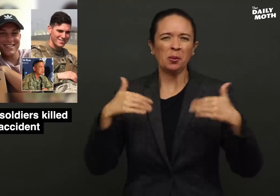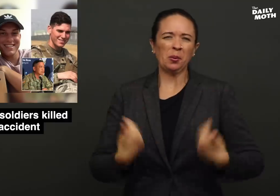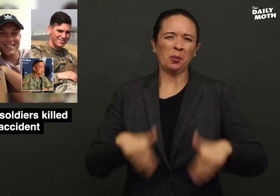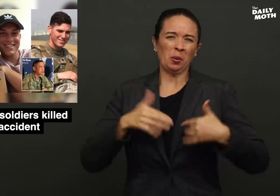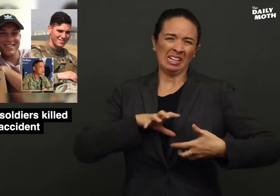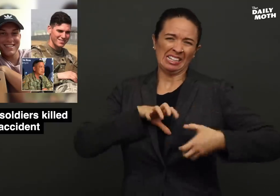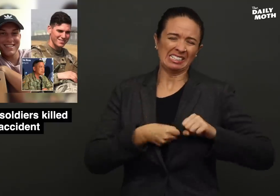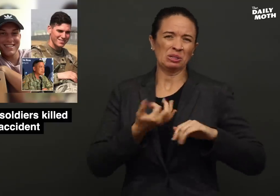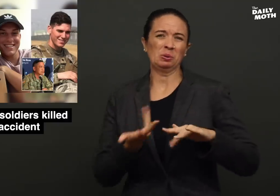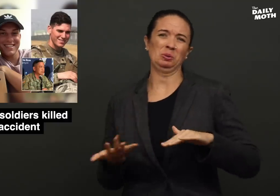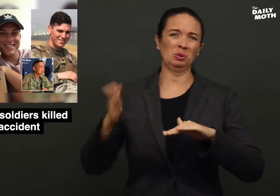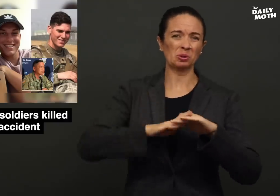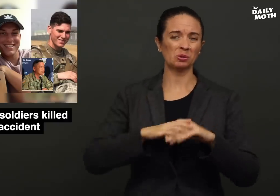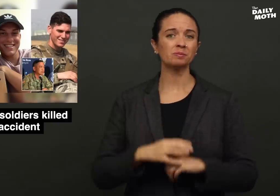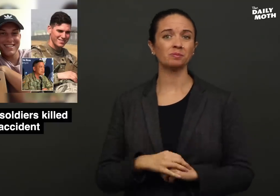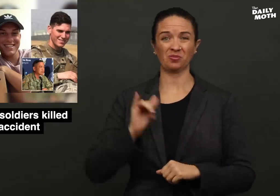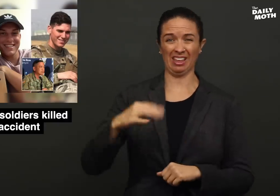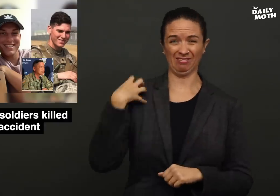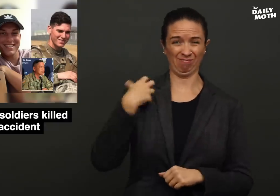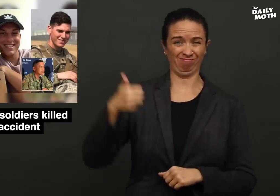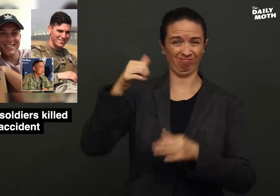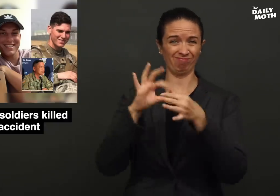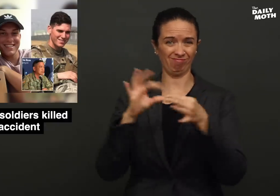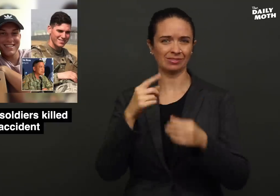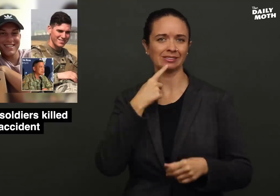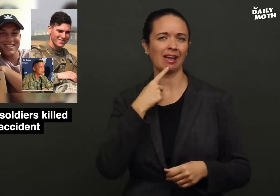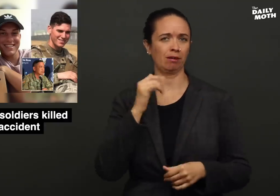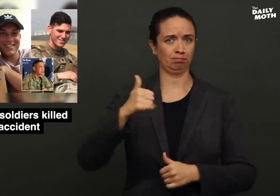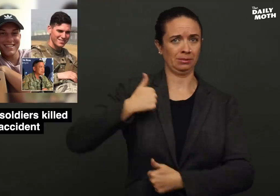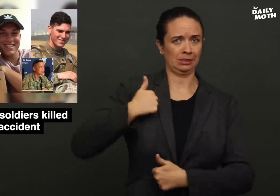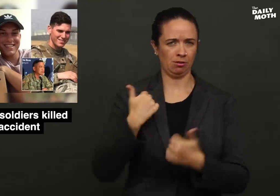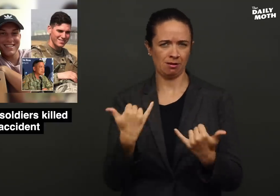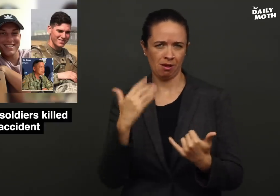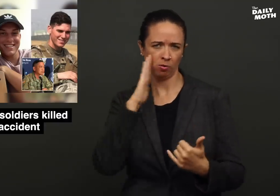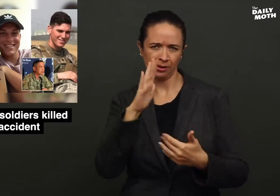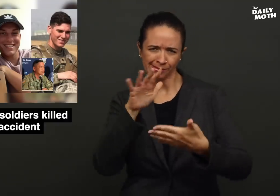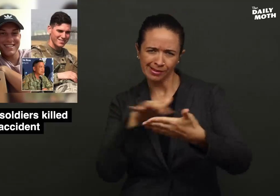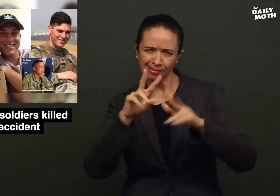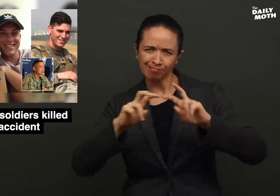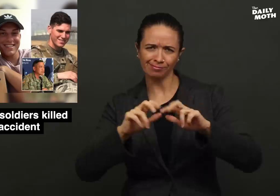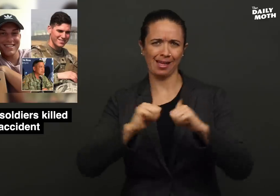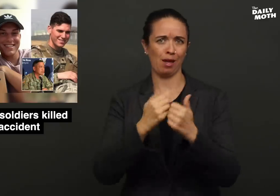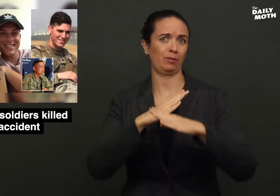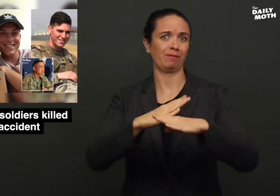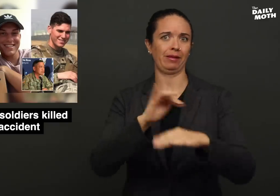that pain is amplified. He said the military will study on how to prevent